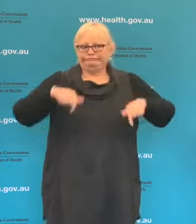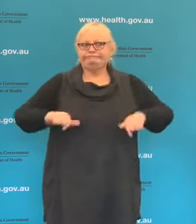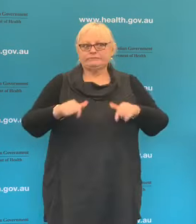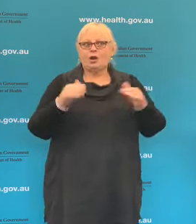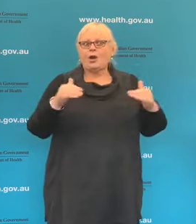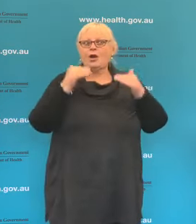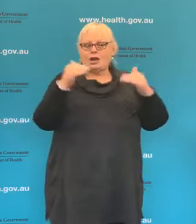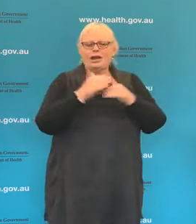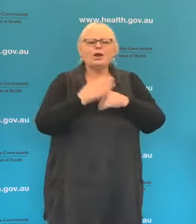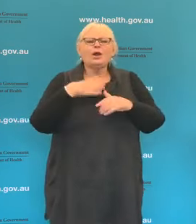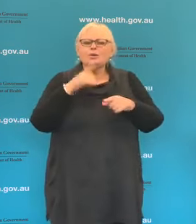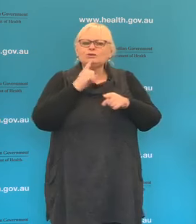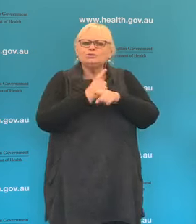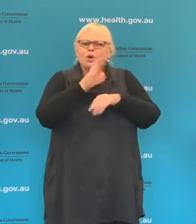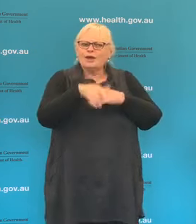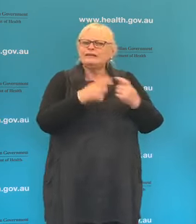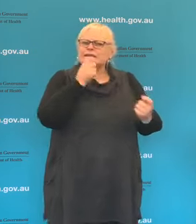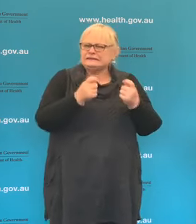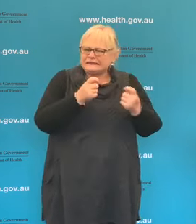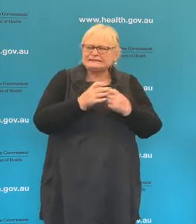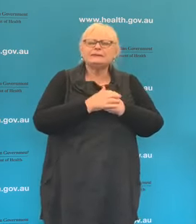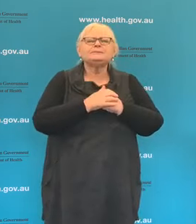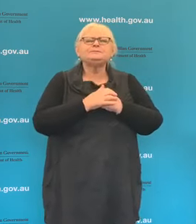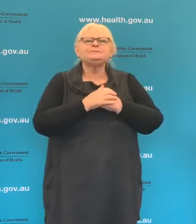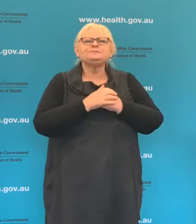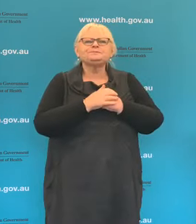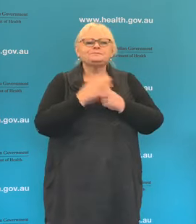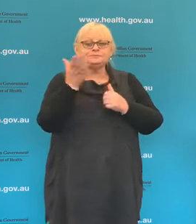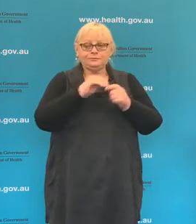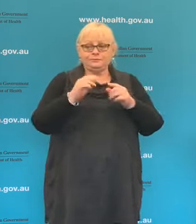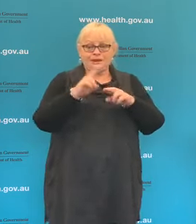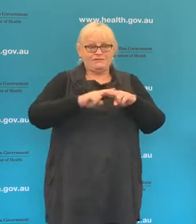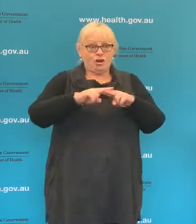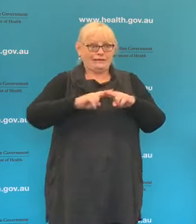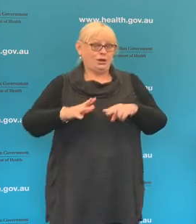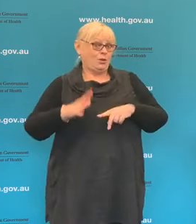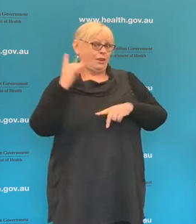to talk a little bit about testing though. As of Friday last week, we've